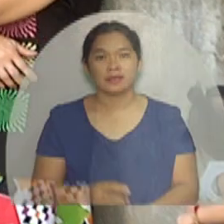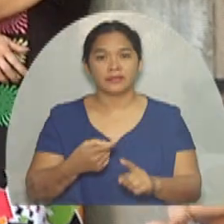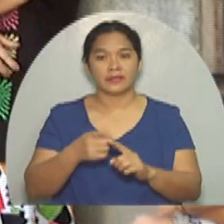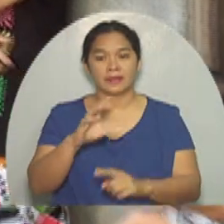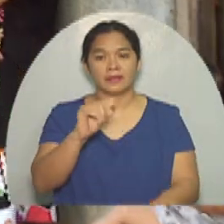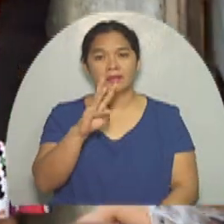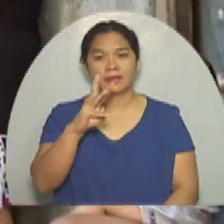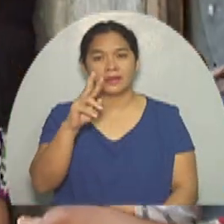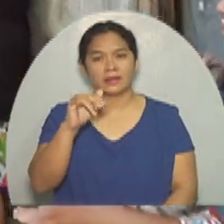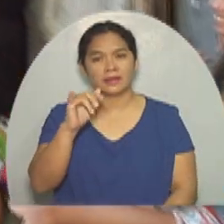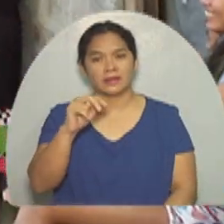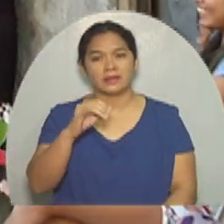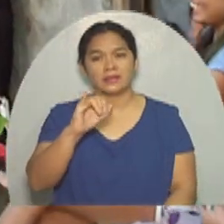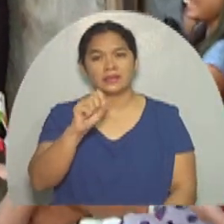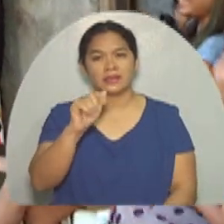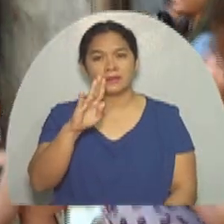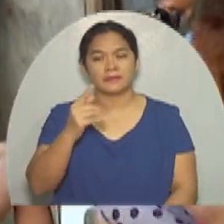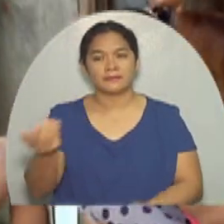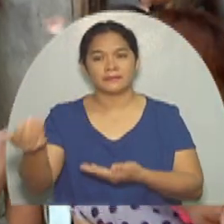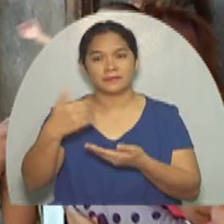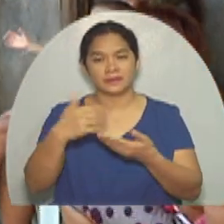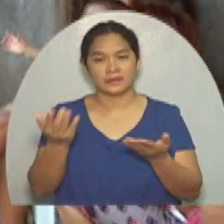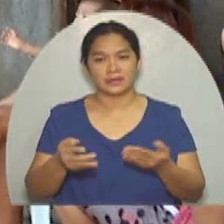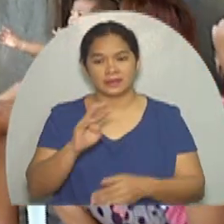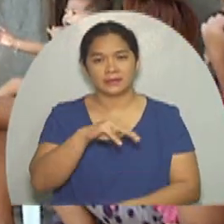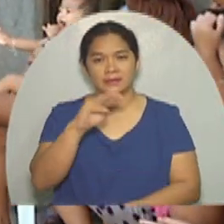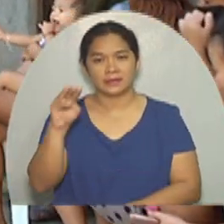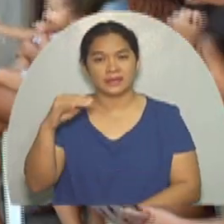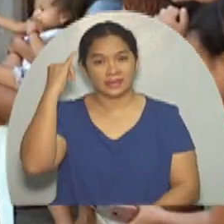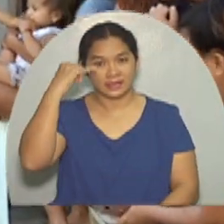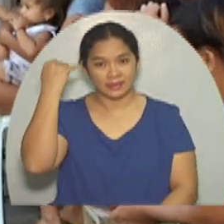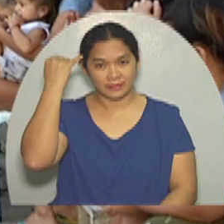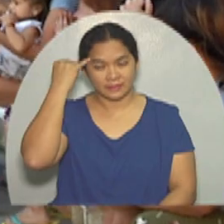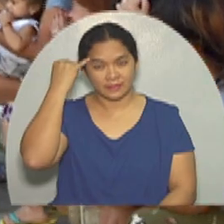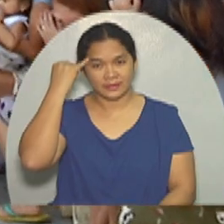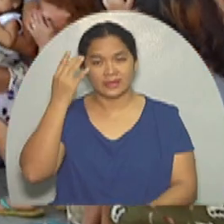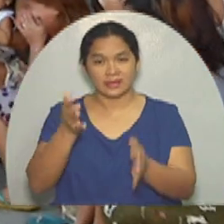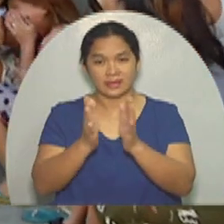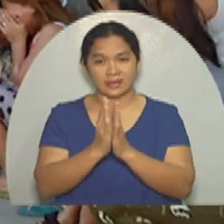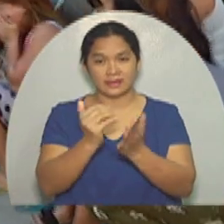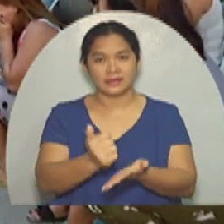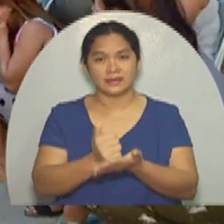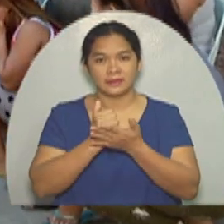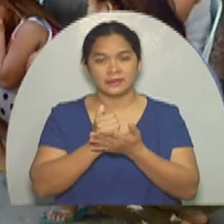From Cauayan, Isabela, Jimmy Rohniel Marinduque went here in Manila to ask for help,